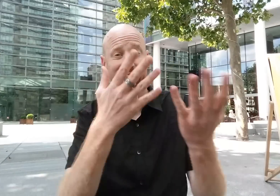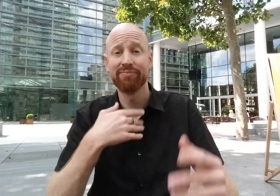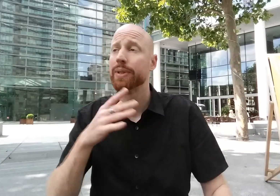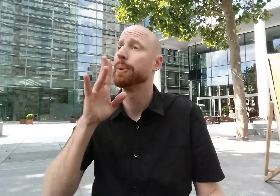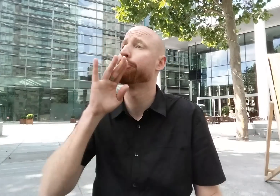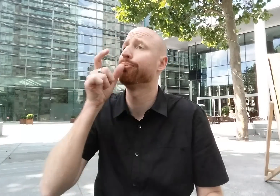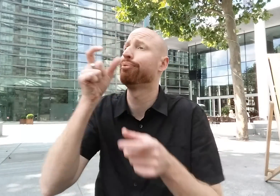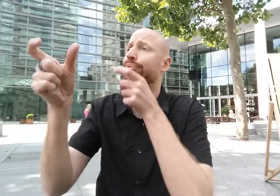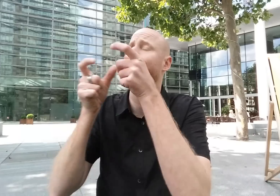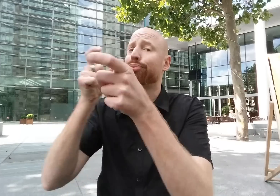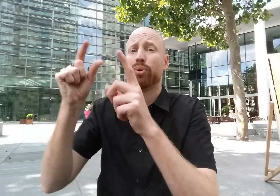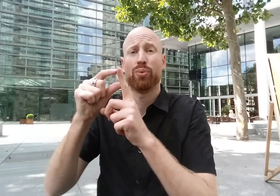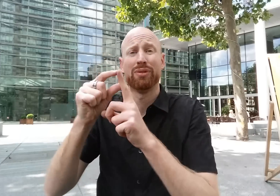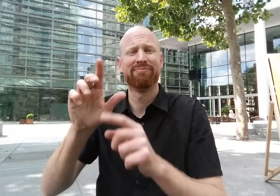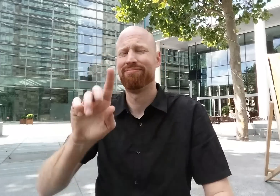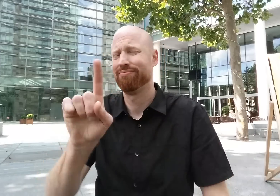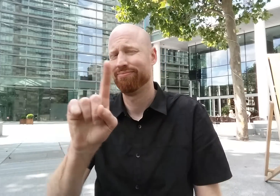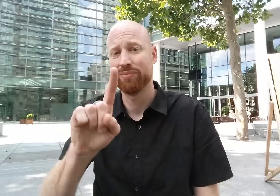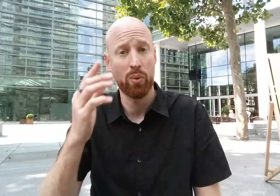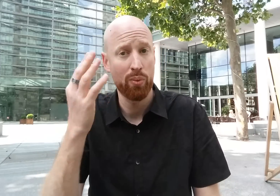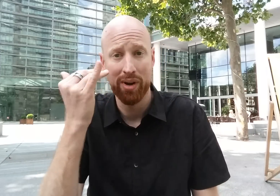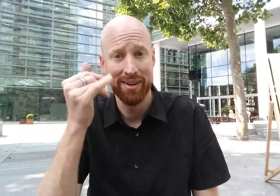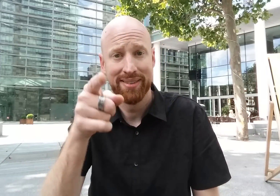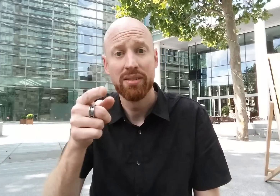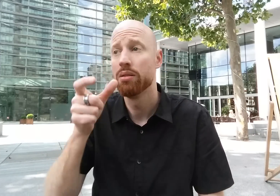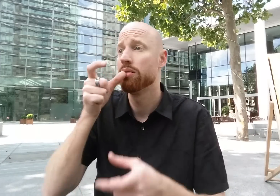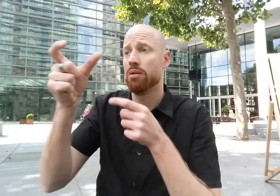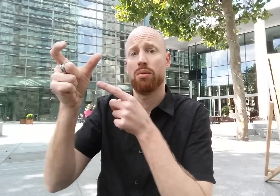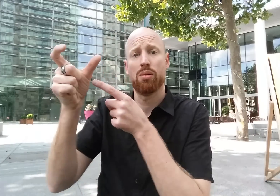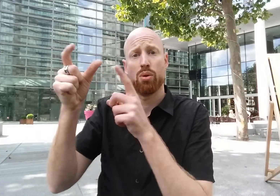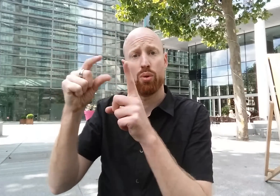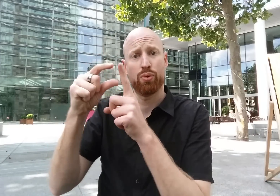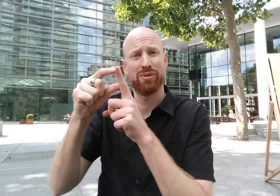My answer is that I don't reply using spoken English because a word is like